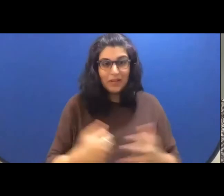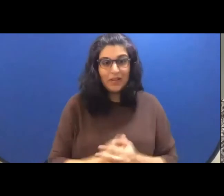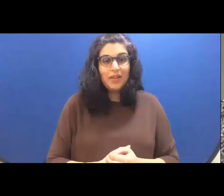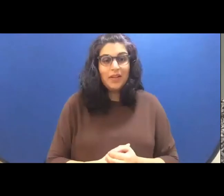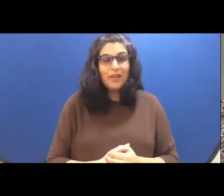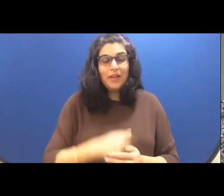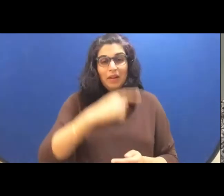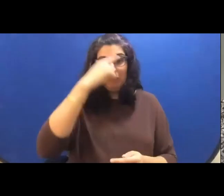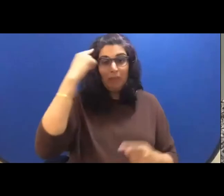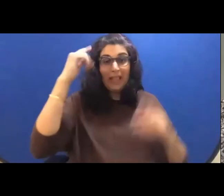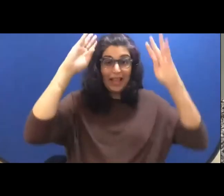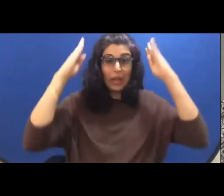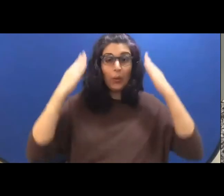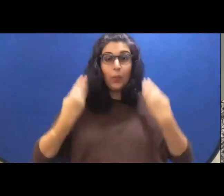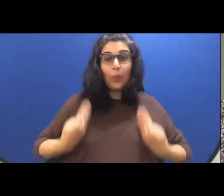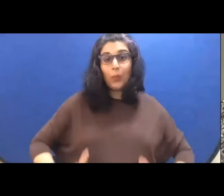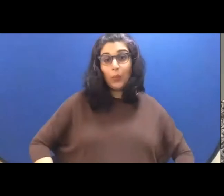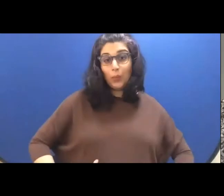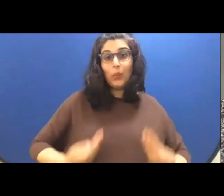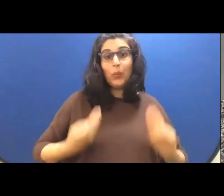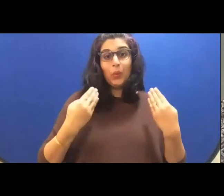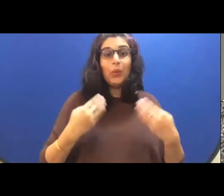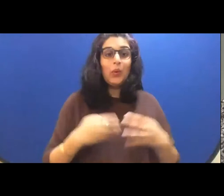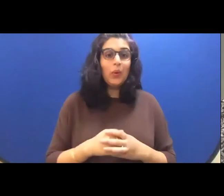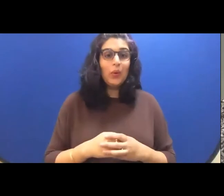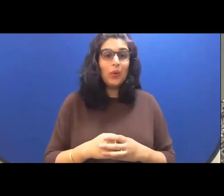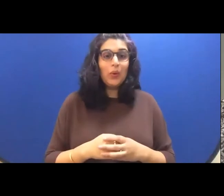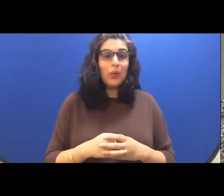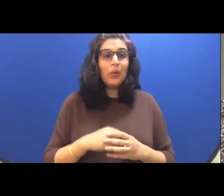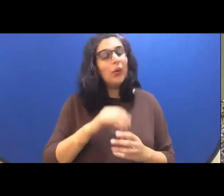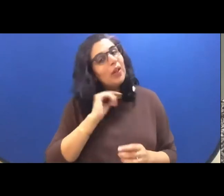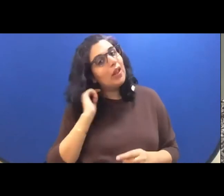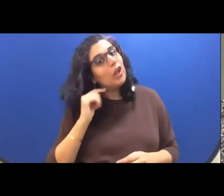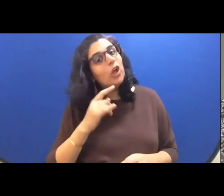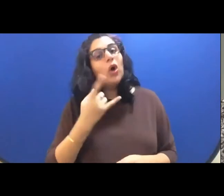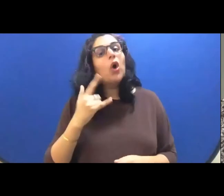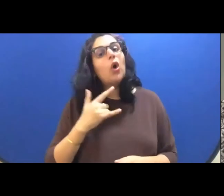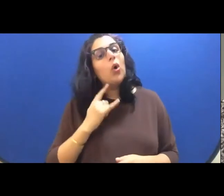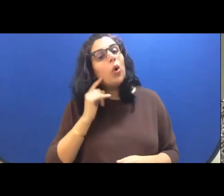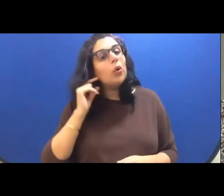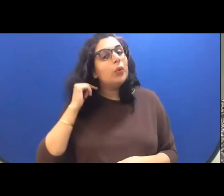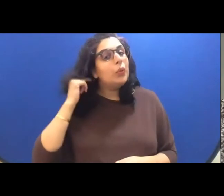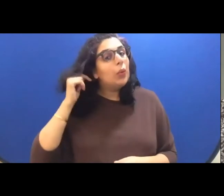black hair. And I'm wearing little gold hoop earrings with white triangle beads and cream